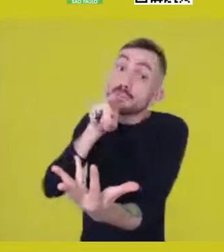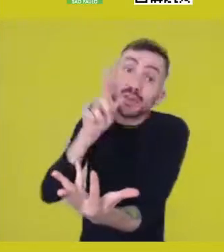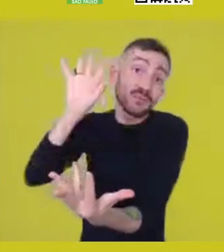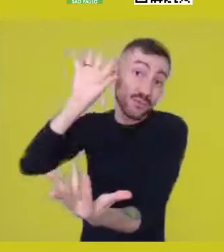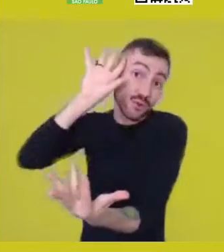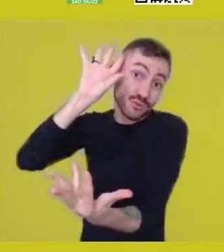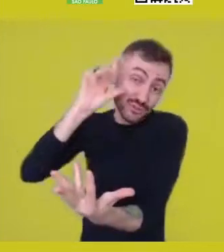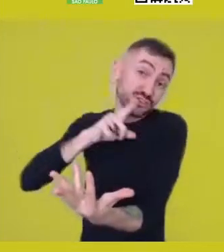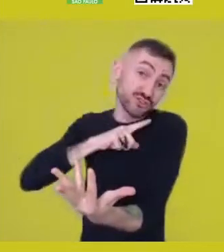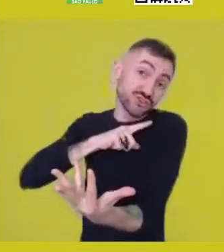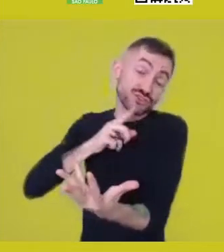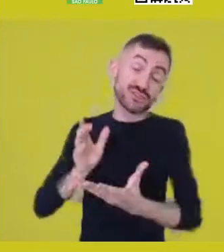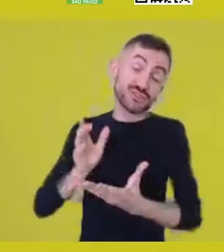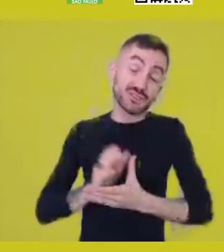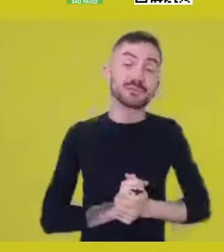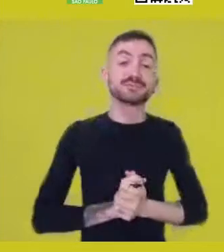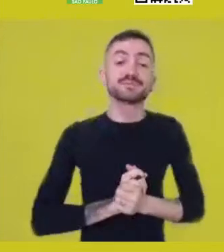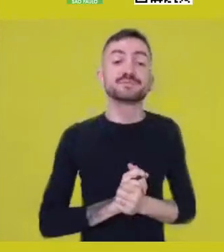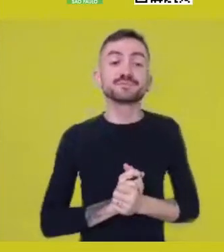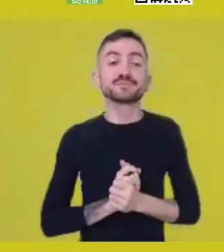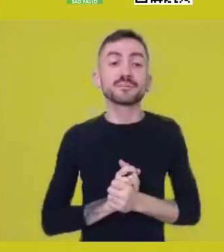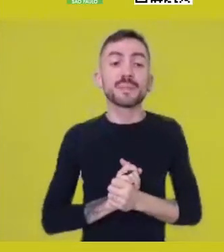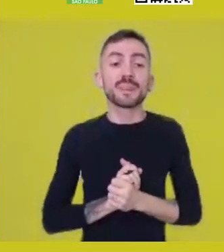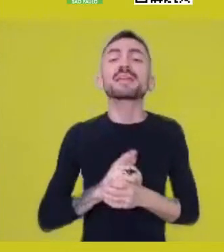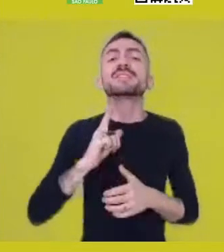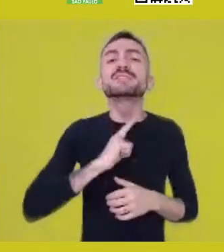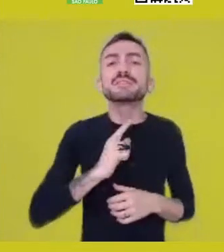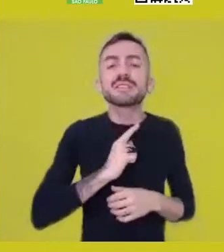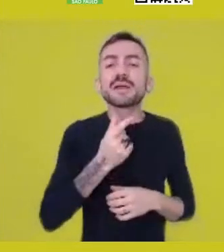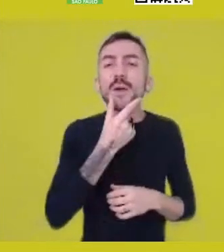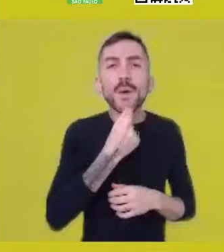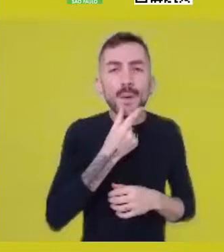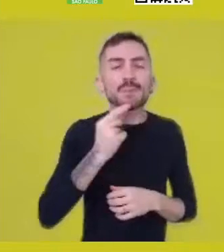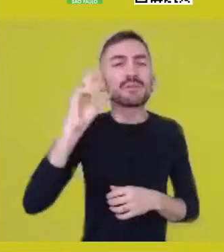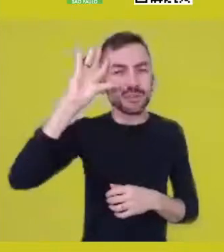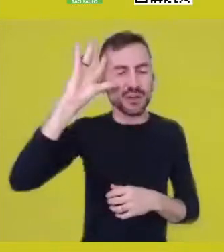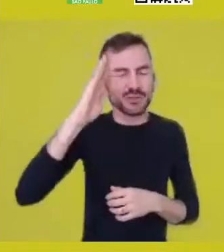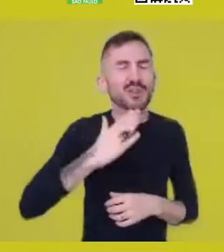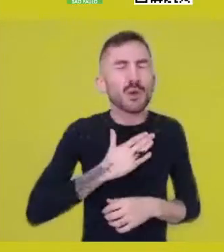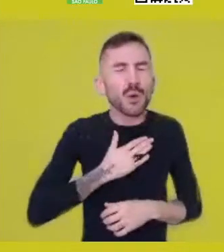There’s a Congolese philosopher I like very much,